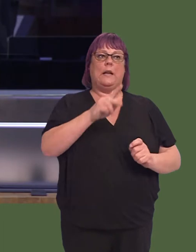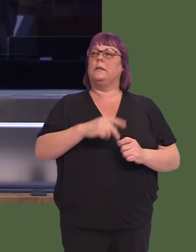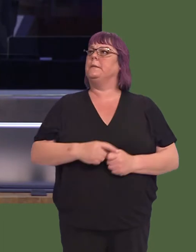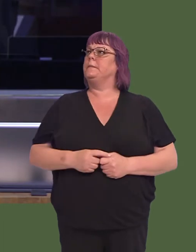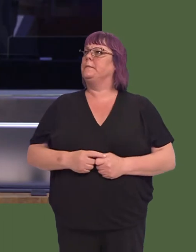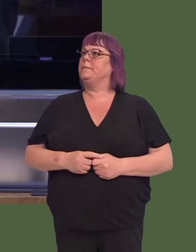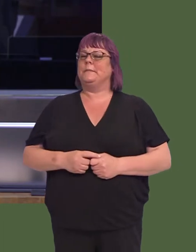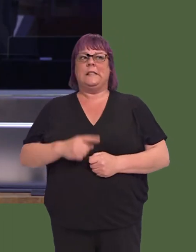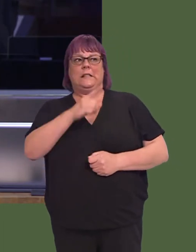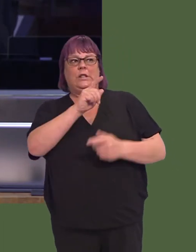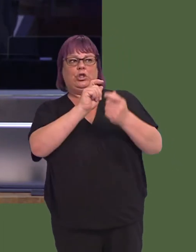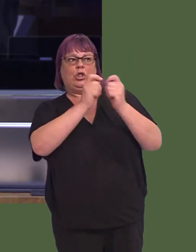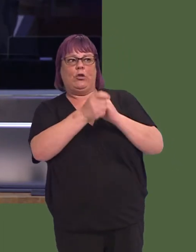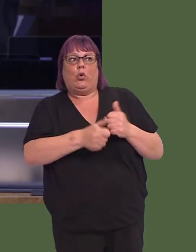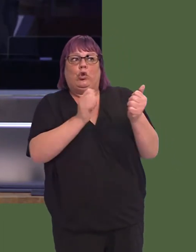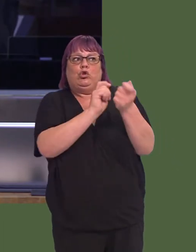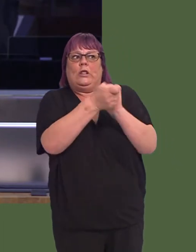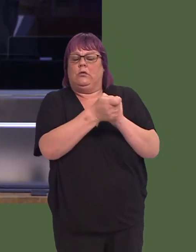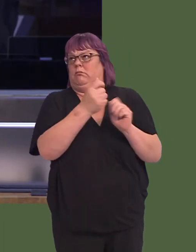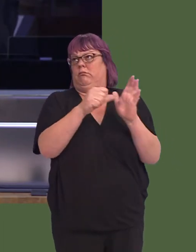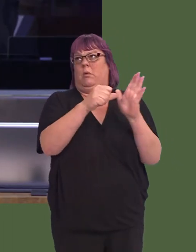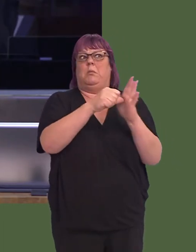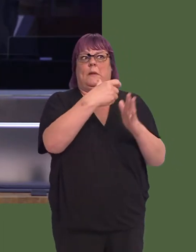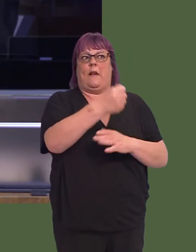a great problem bringing about changeóeven beneficial change.